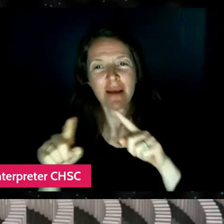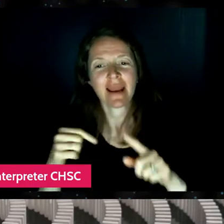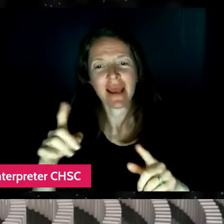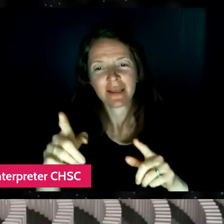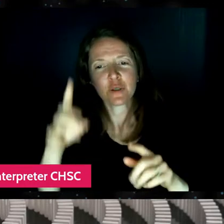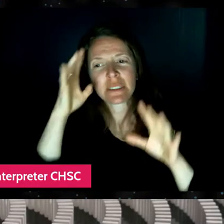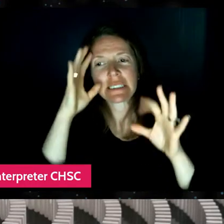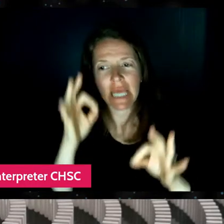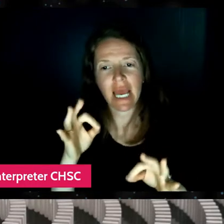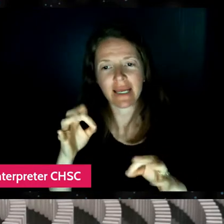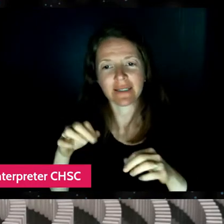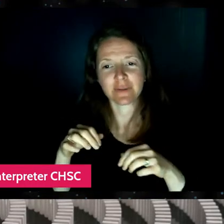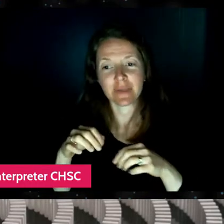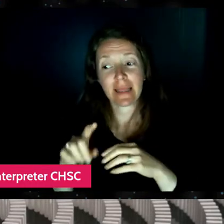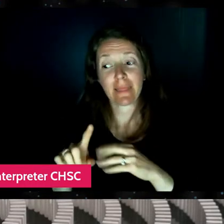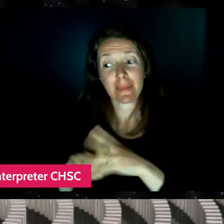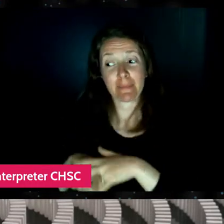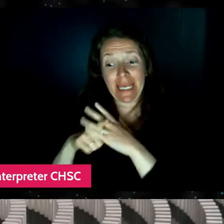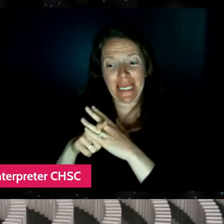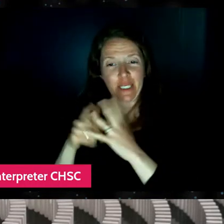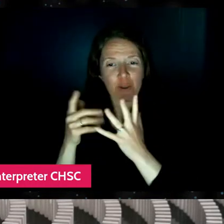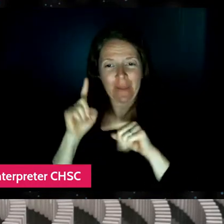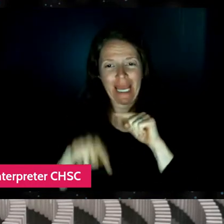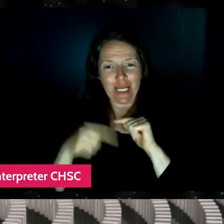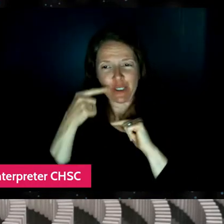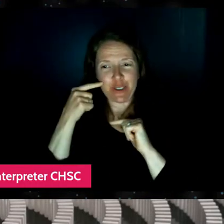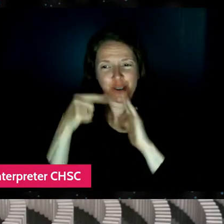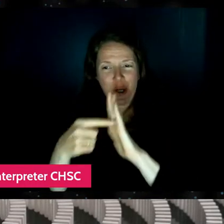in the beginning to not show your face. And was that just a pattern?